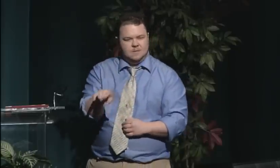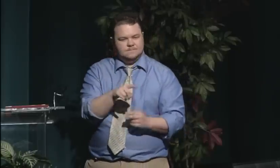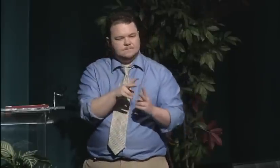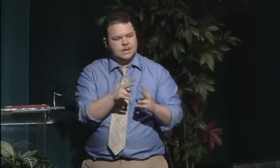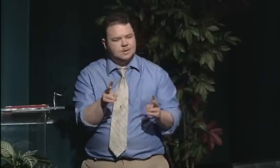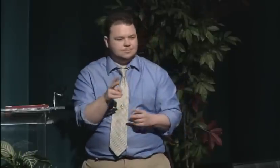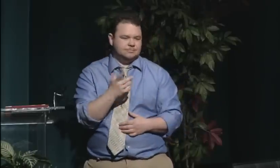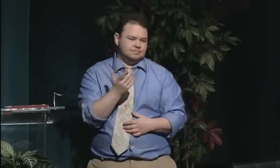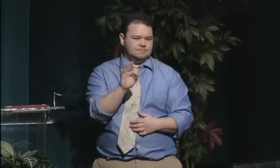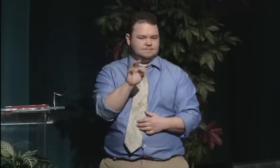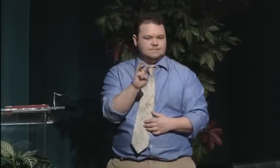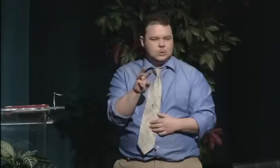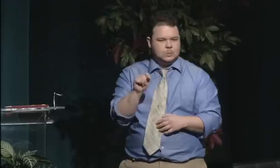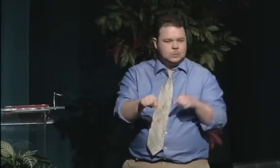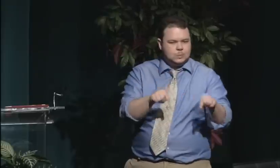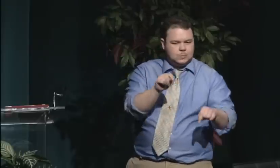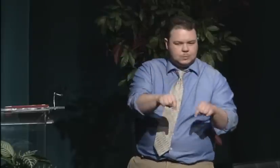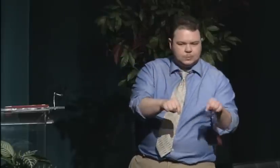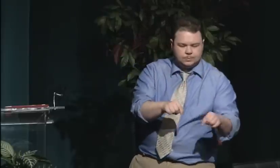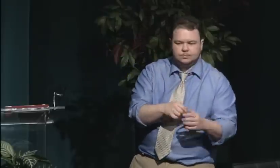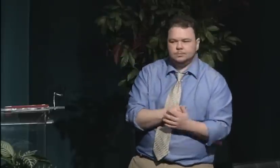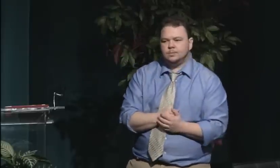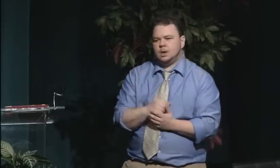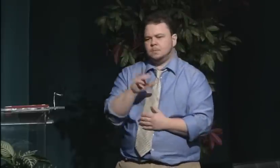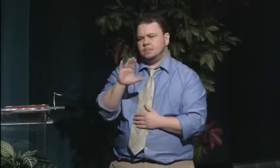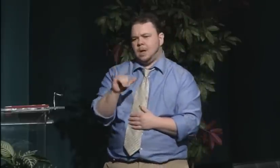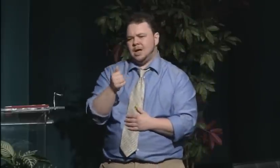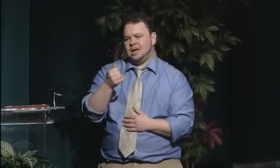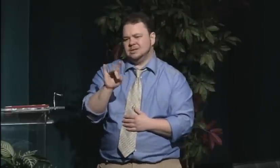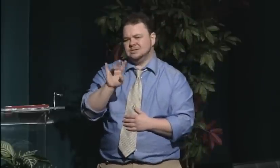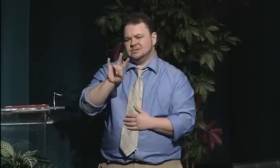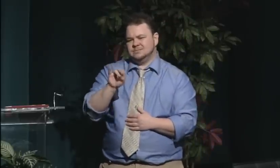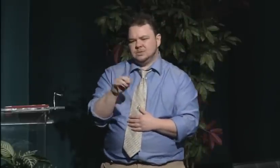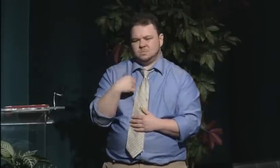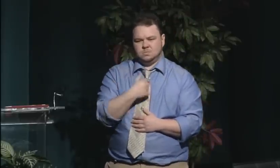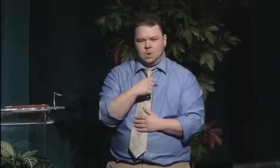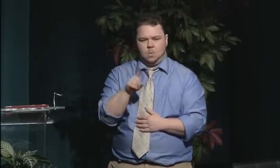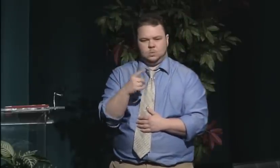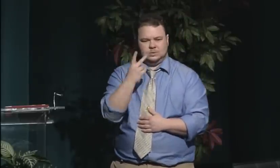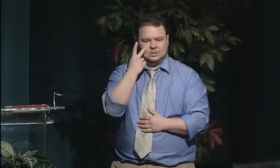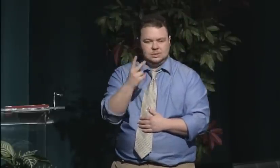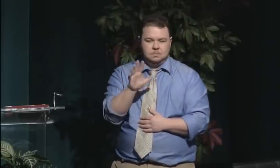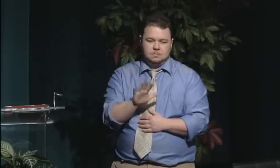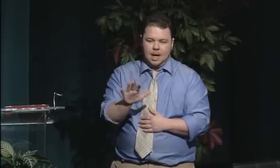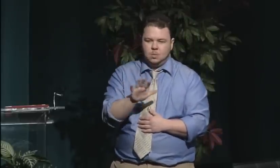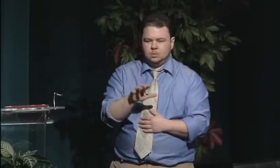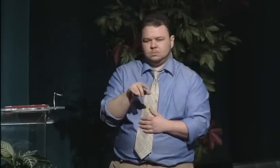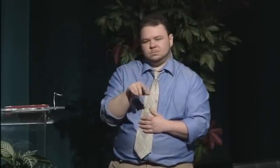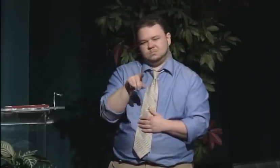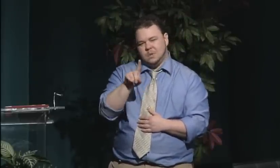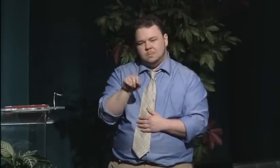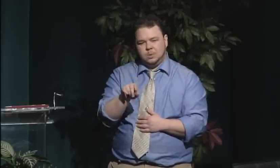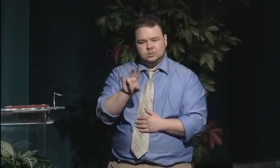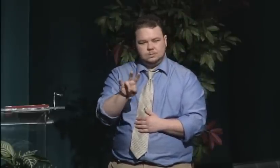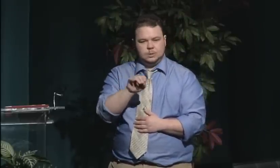What they did was have ladies courses, and those ladies courses were not standard courses.